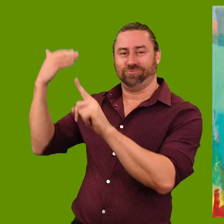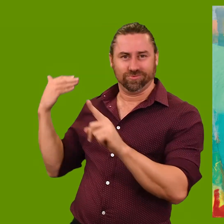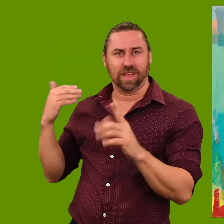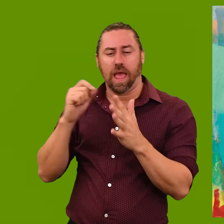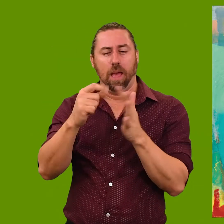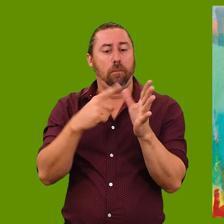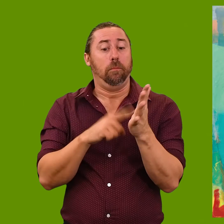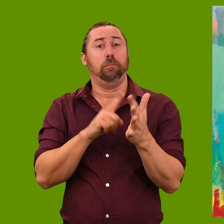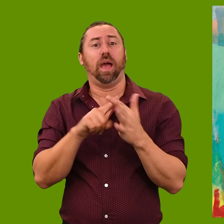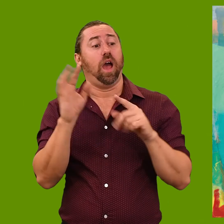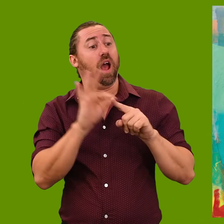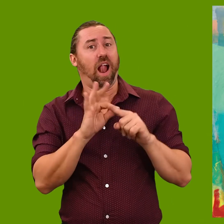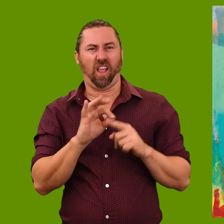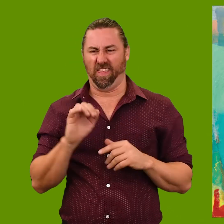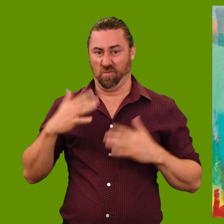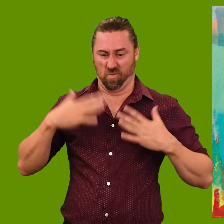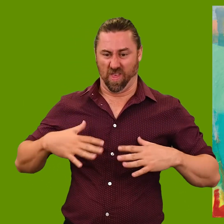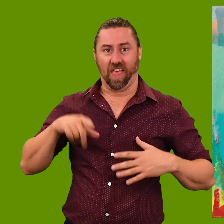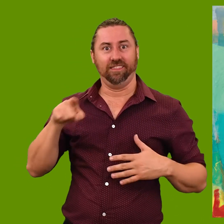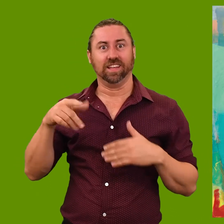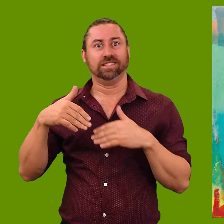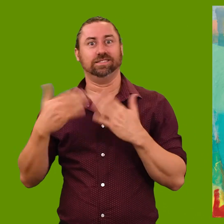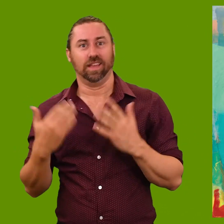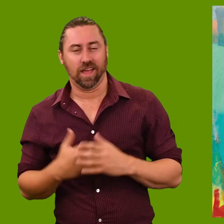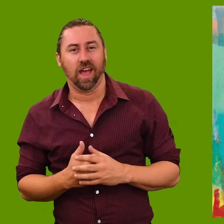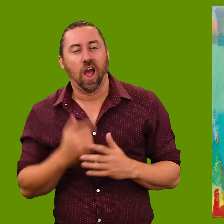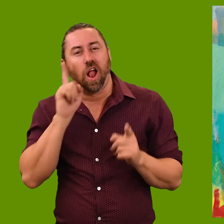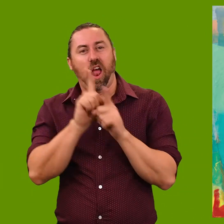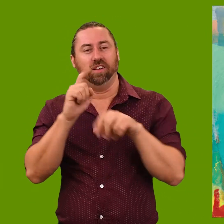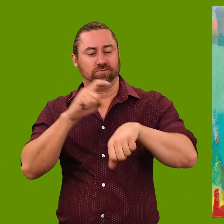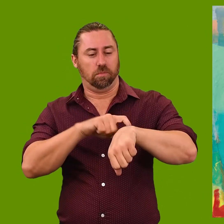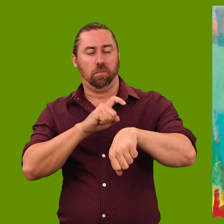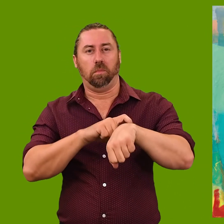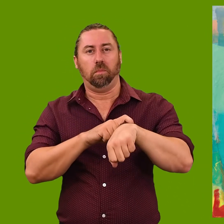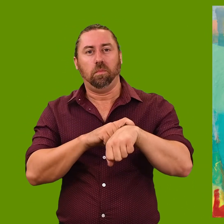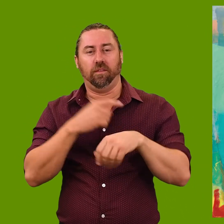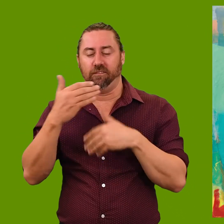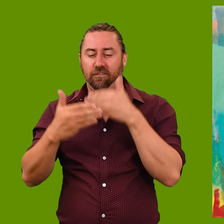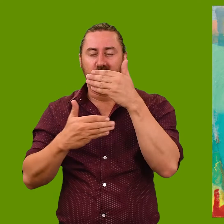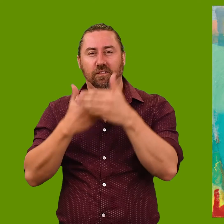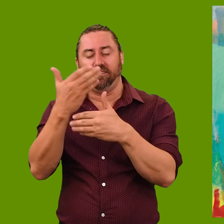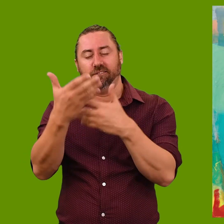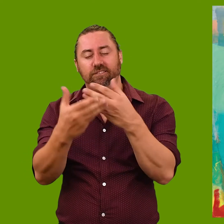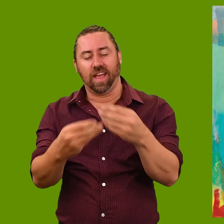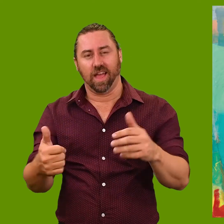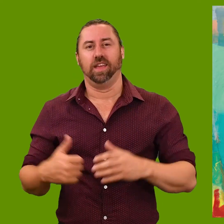work in the pale colours she was wearing on the day, which reminded me of time fading away.’